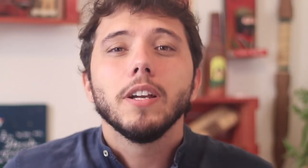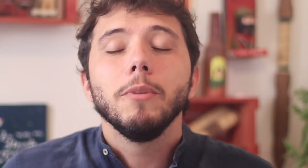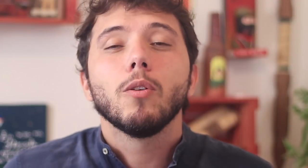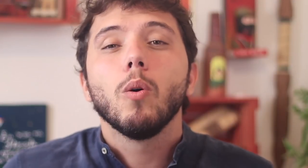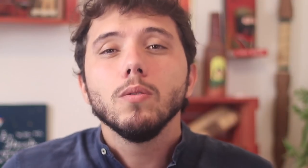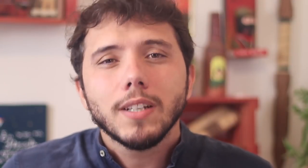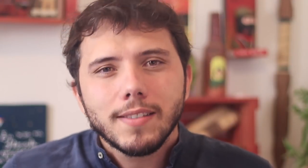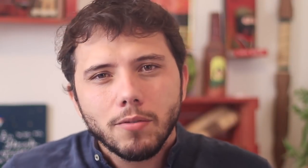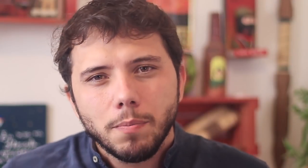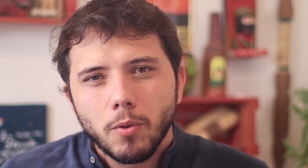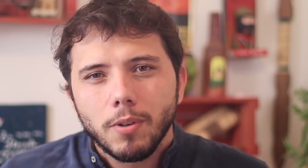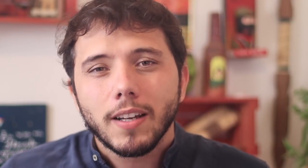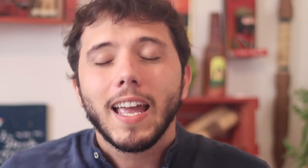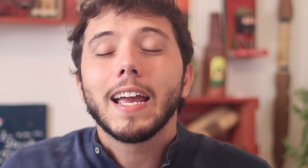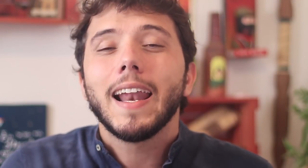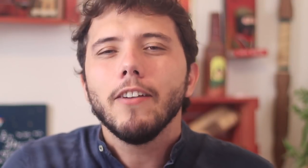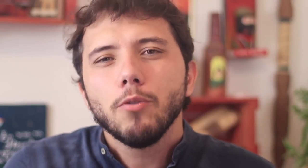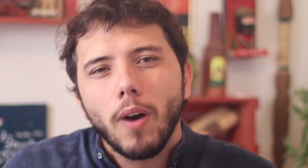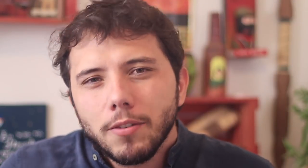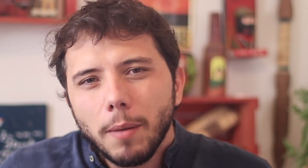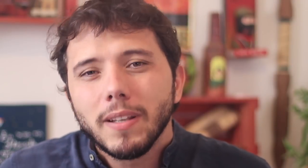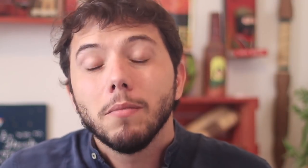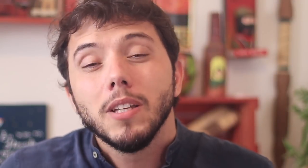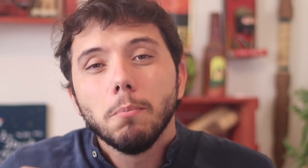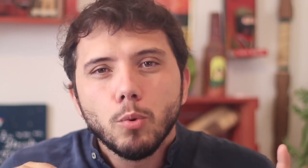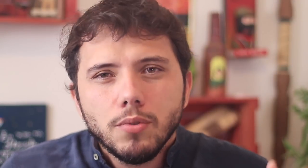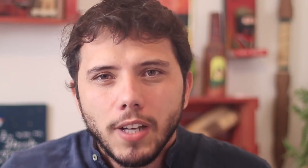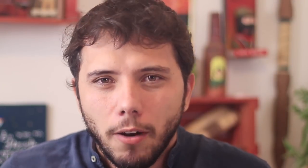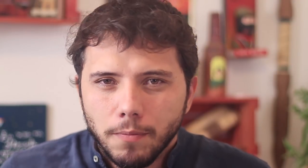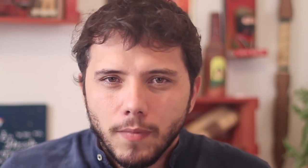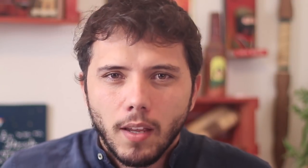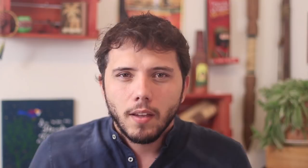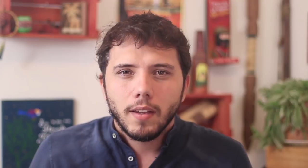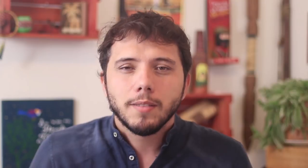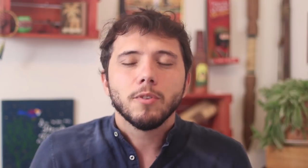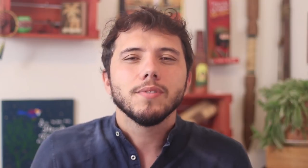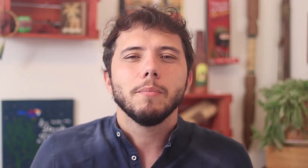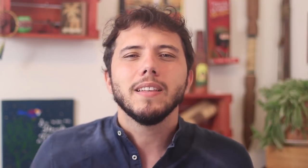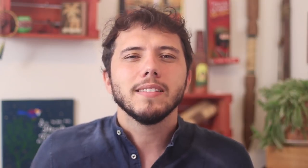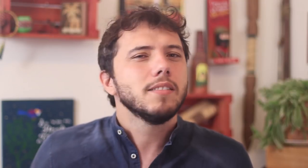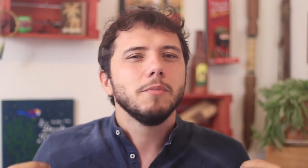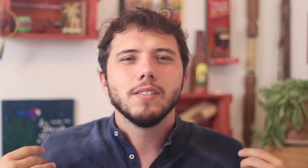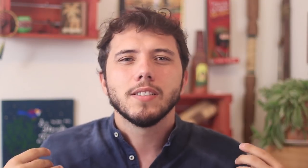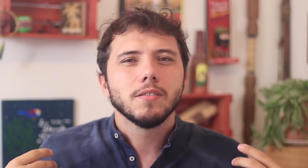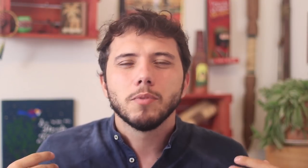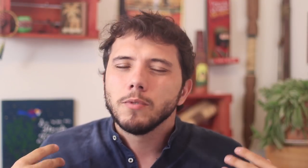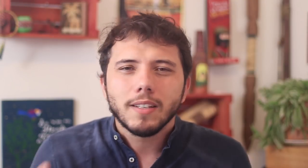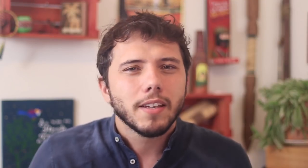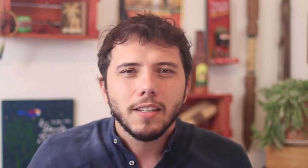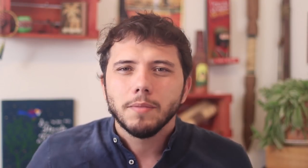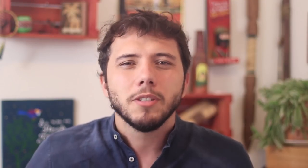A crime against Public Health that worsens the Global Pandemic. This address is being debunked by a lot of people